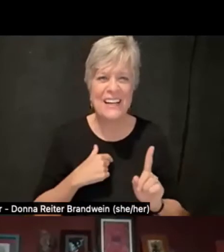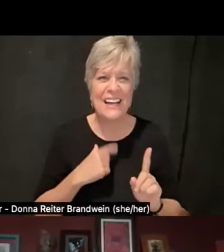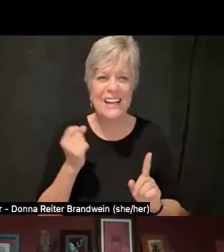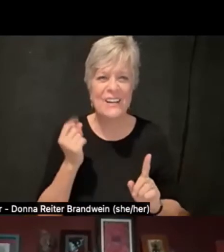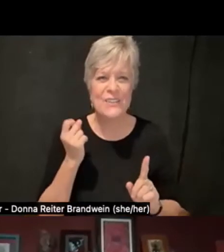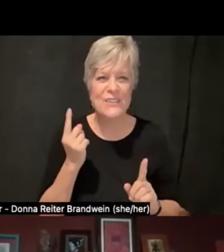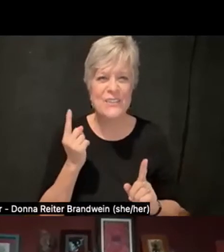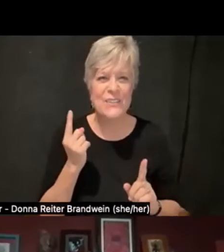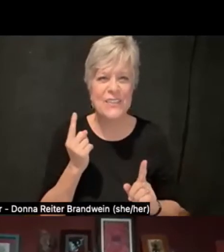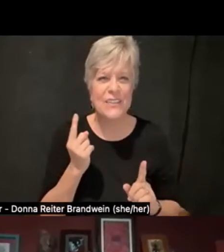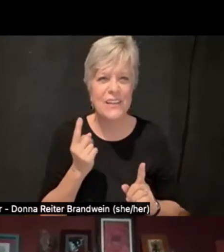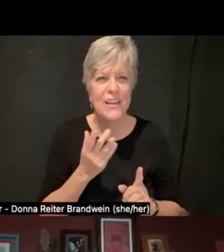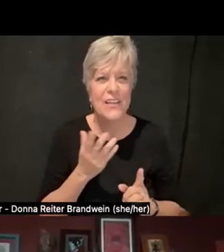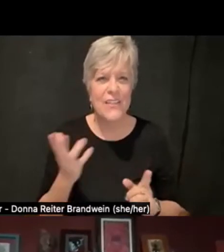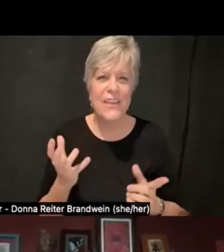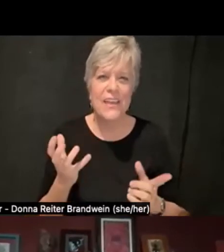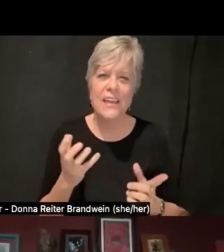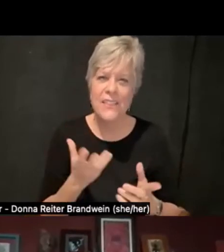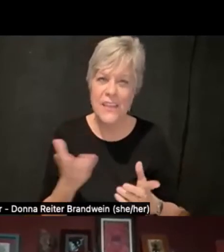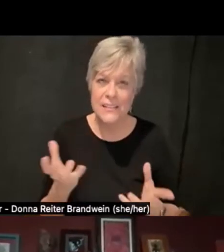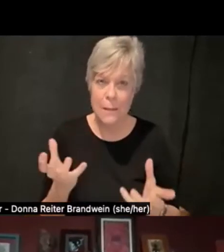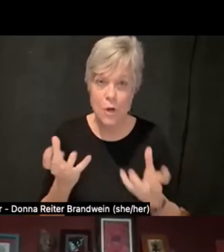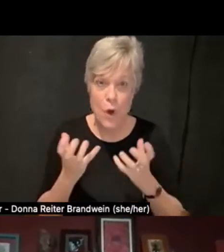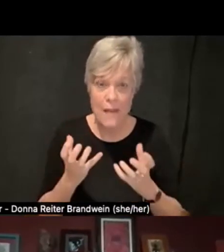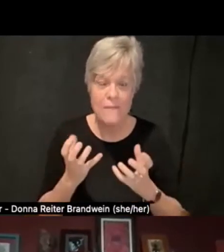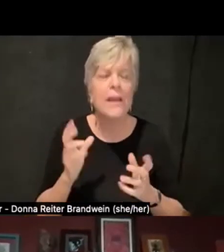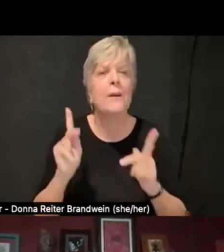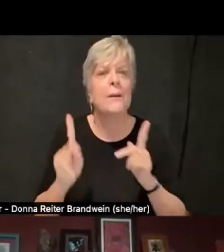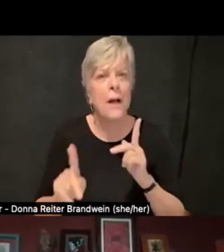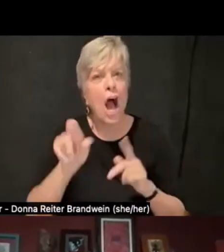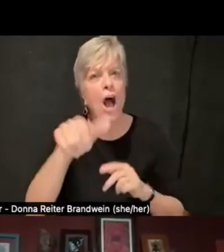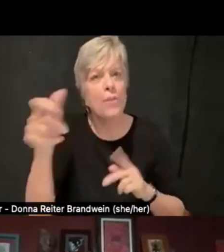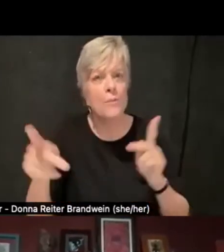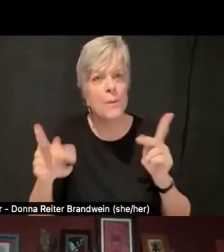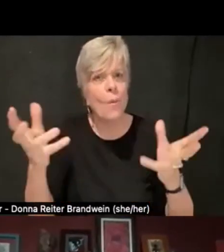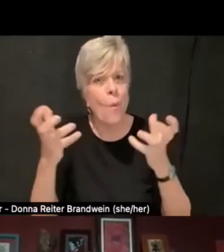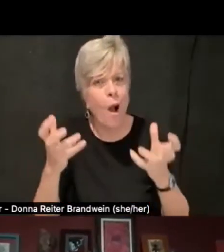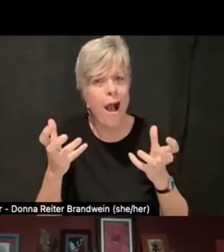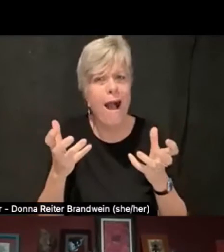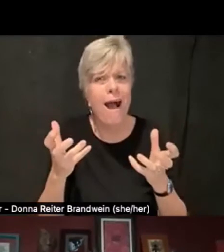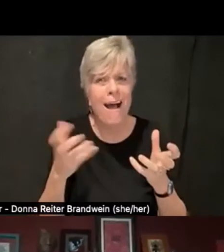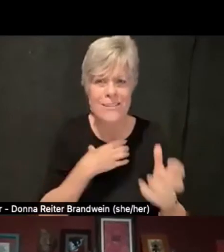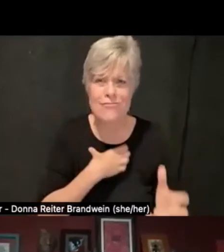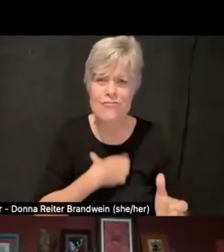the things that I'm craving are things other people are craving too. And yeah, I've been so delighted